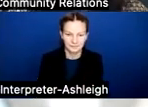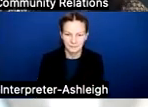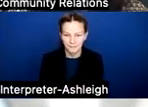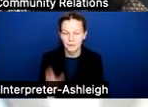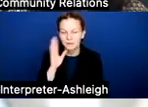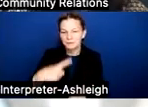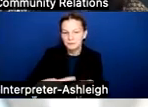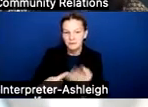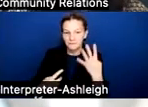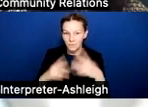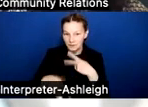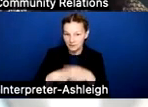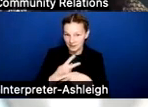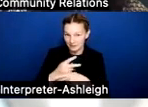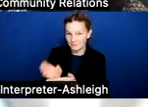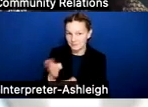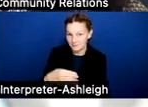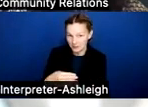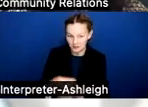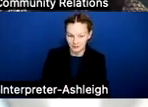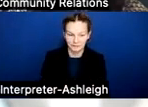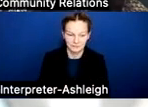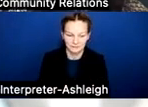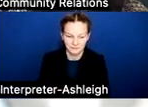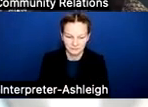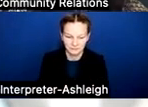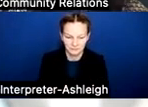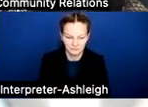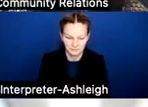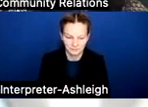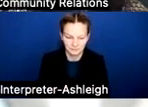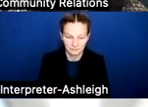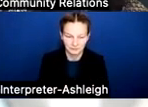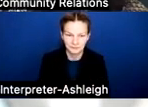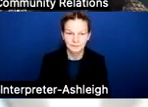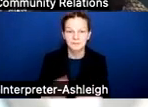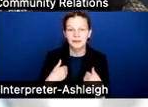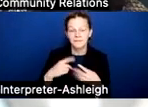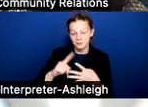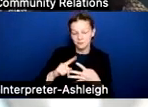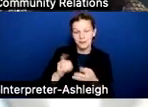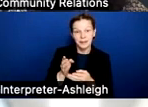Well, I'm gonna show you the four types of budget funds, the maintenance and operations budget, which entails our daily operations